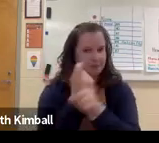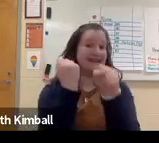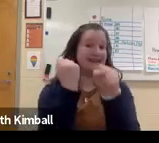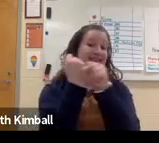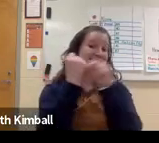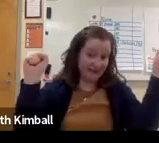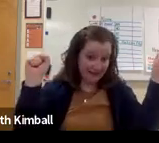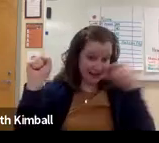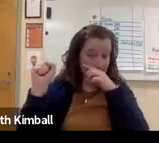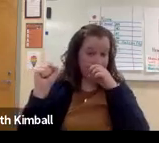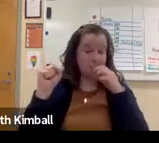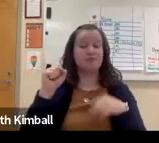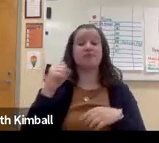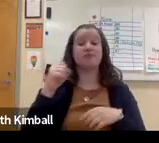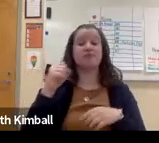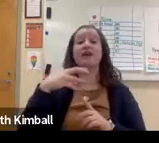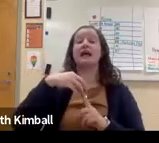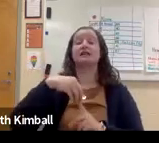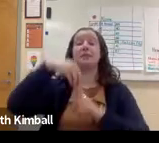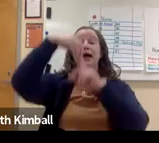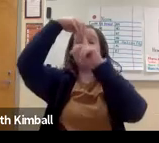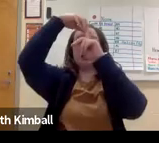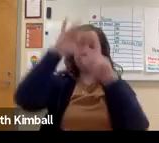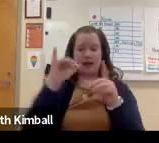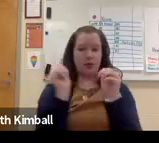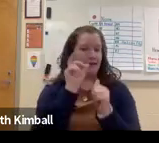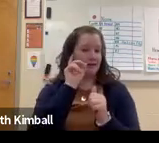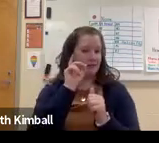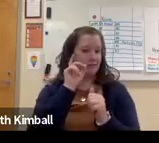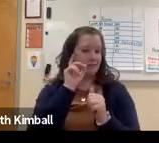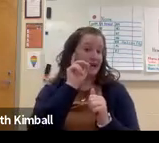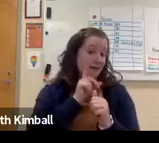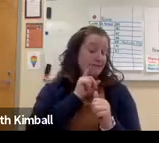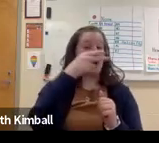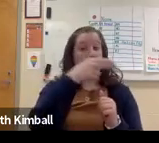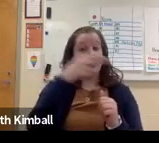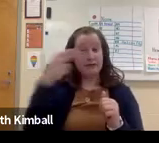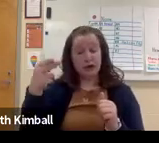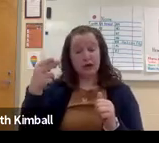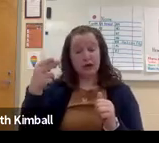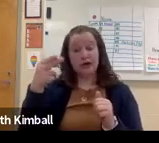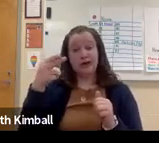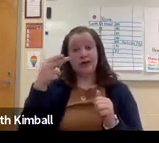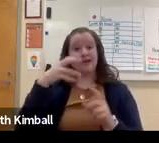and how to use it appropriately and safely. Especially when we think about deaf